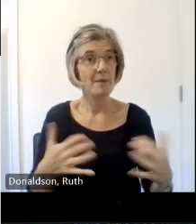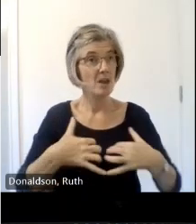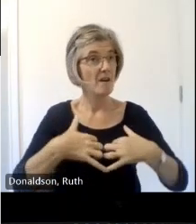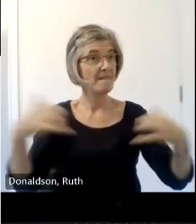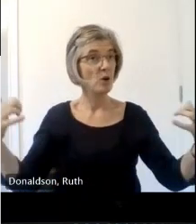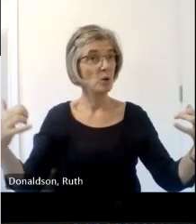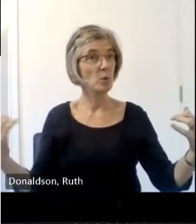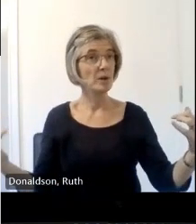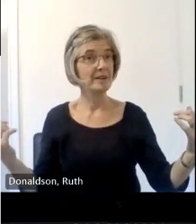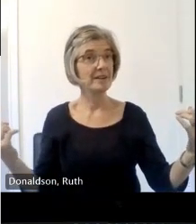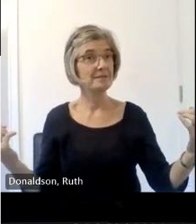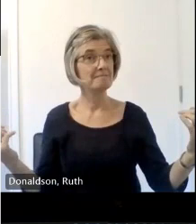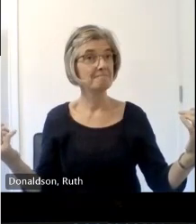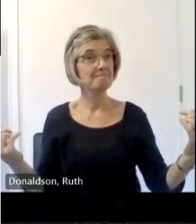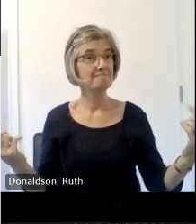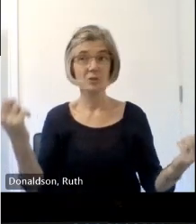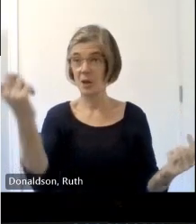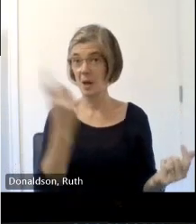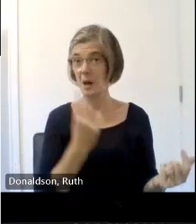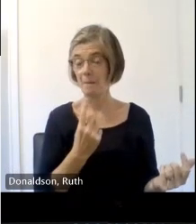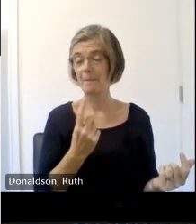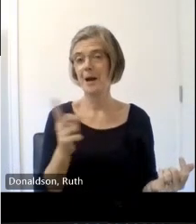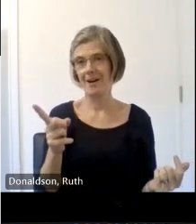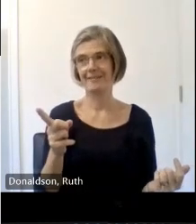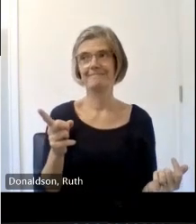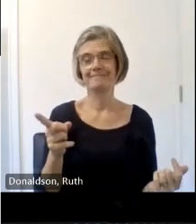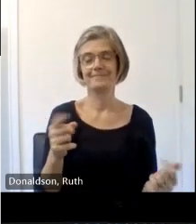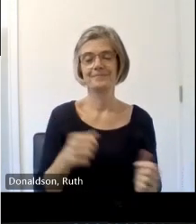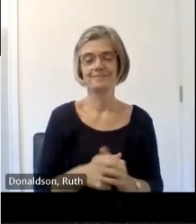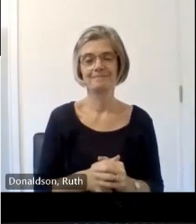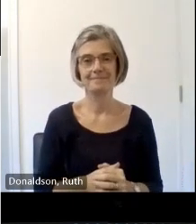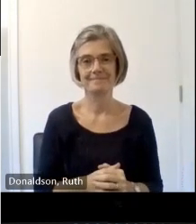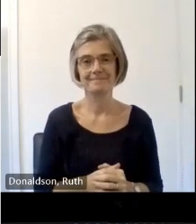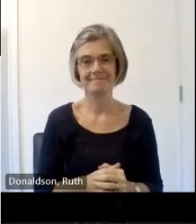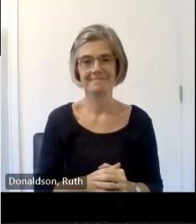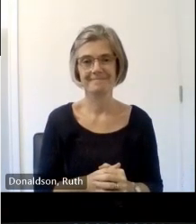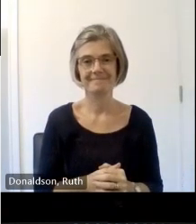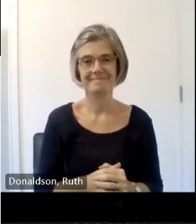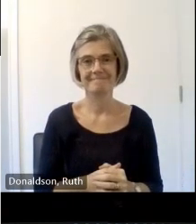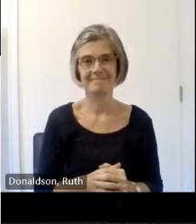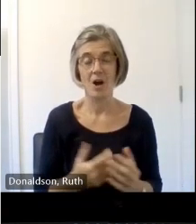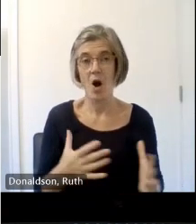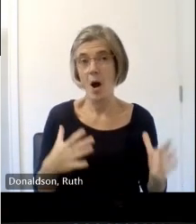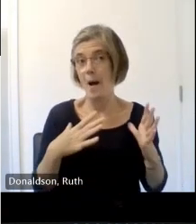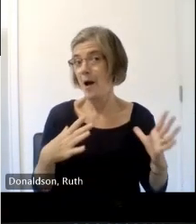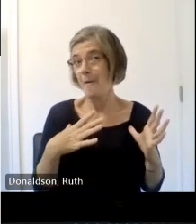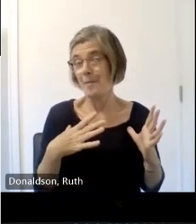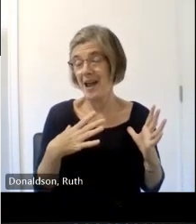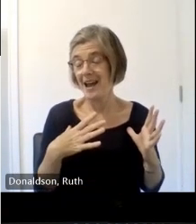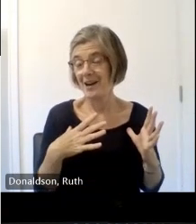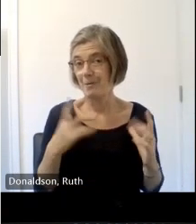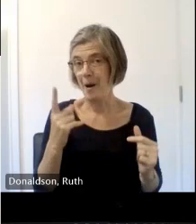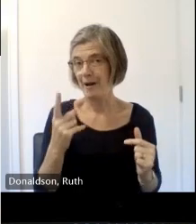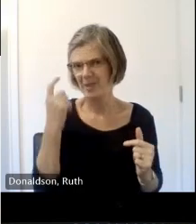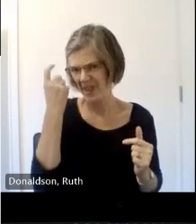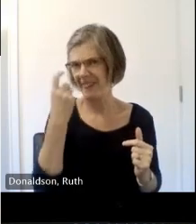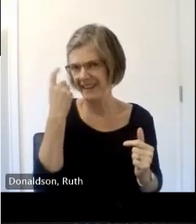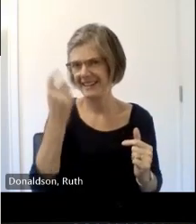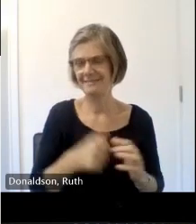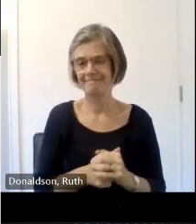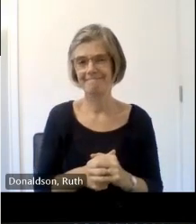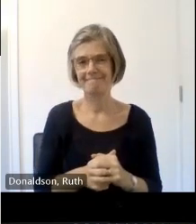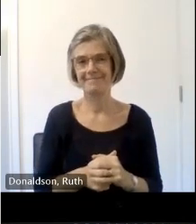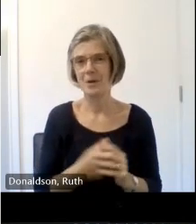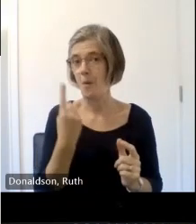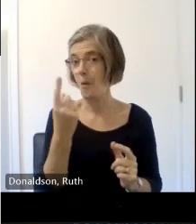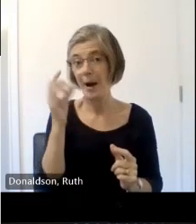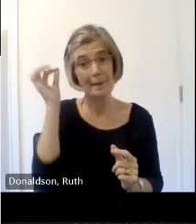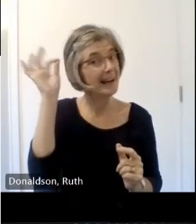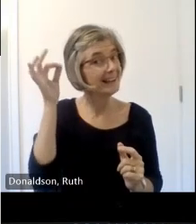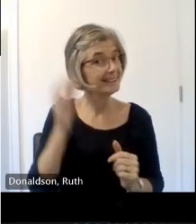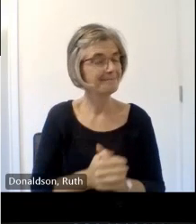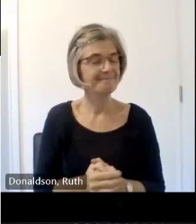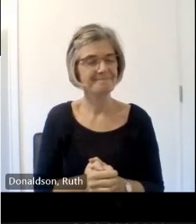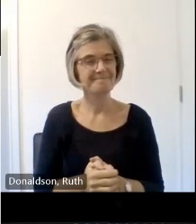got I haven't prepared anything sorry the best stop a minute okay the floor is yours starting